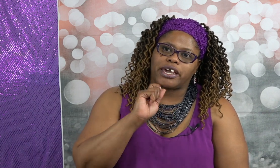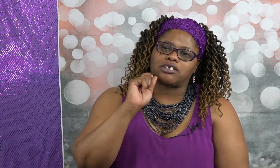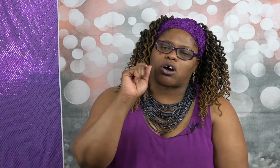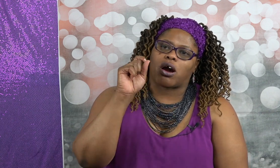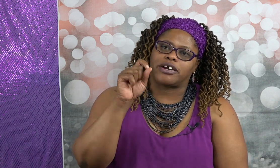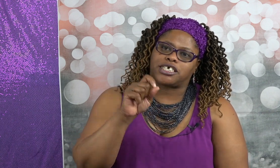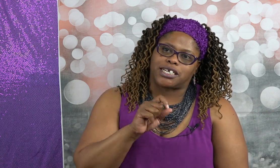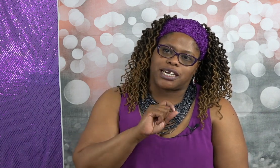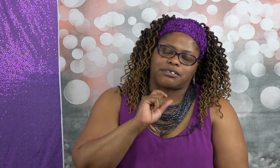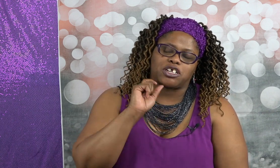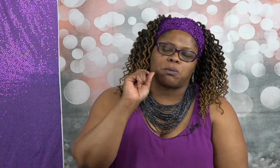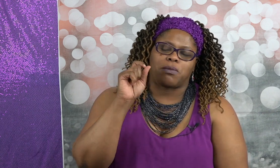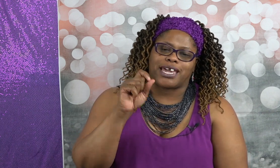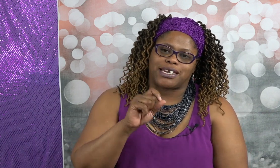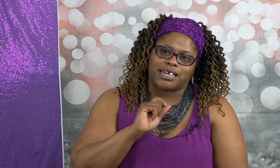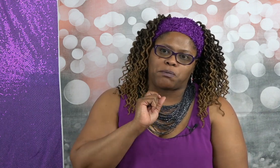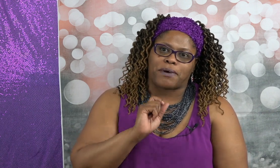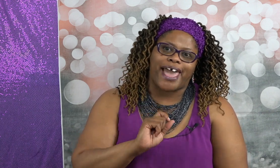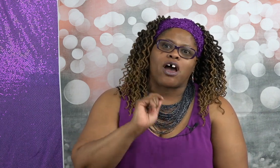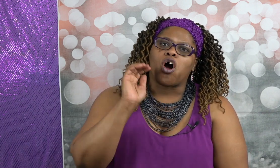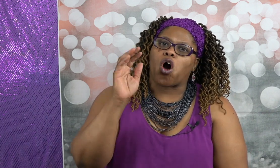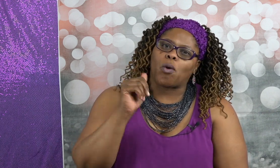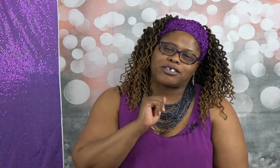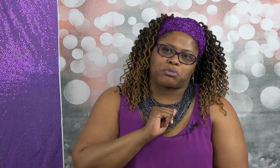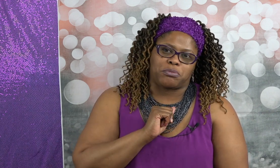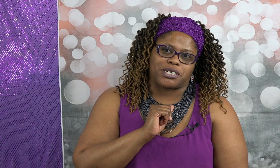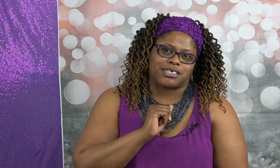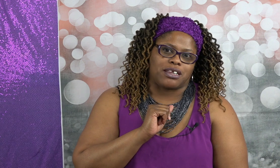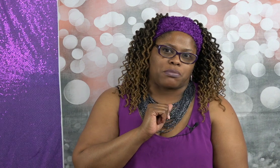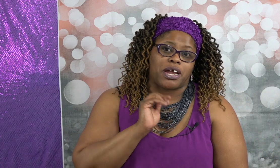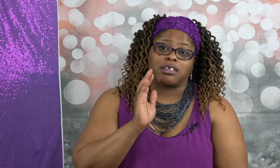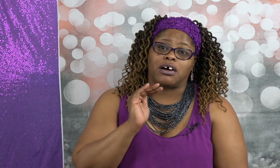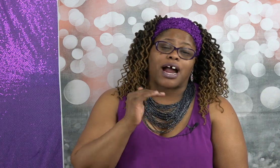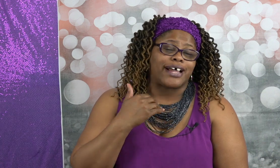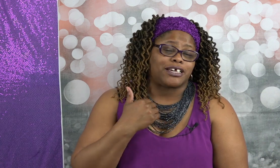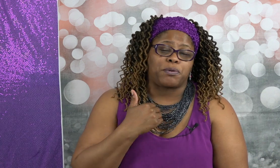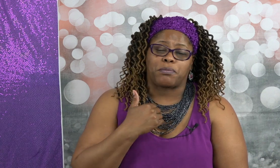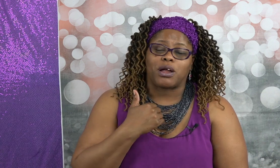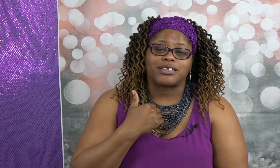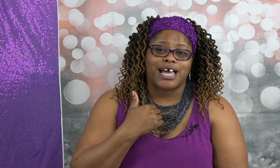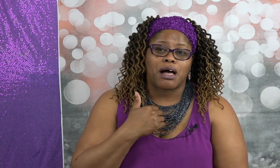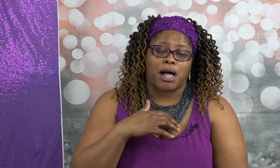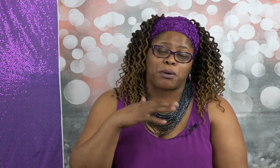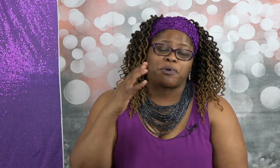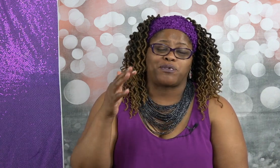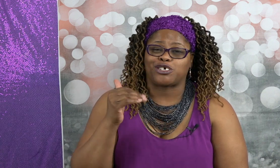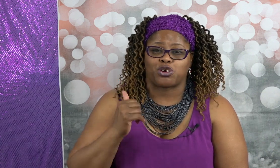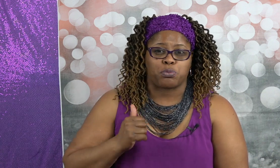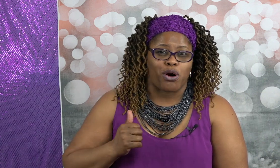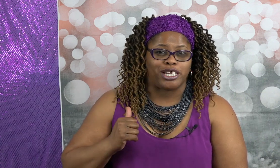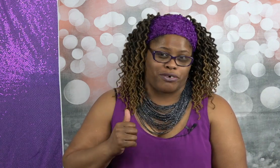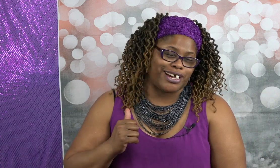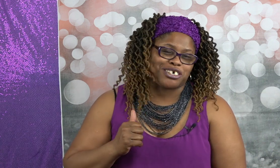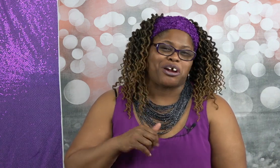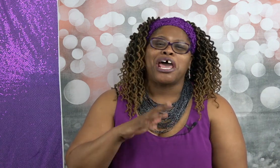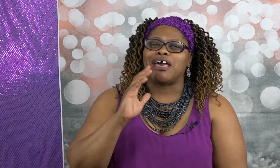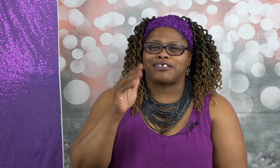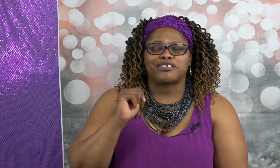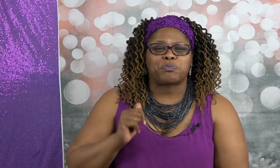are achieved and you're making the impact always remember to celebrate look I tell people all the time I'm a professional party crasher and there's a